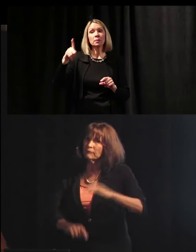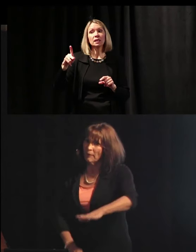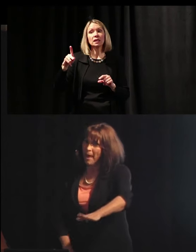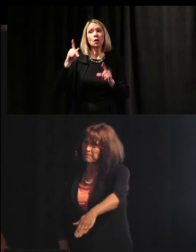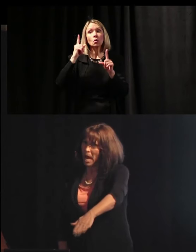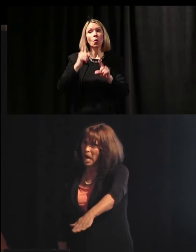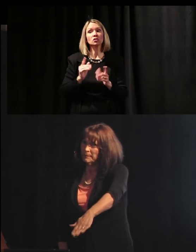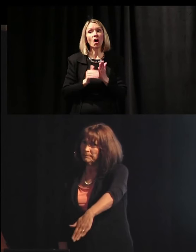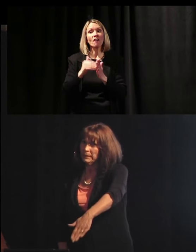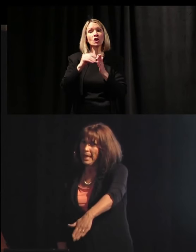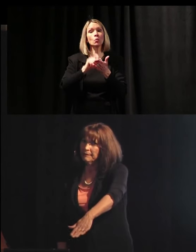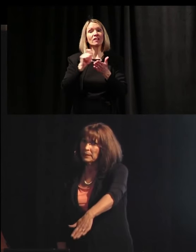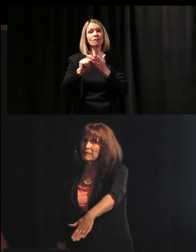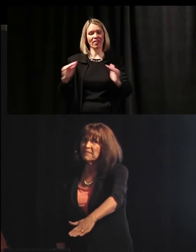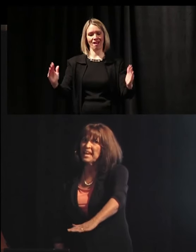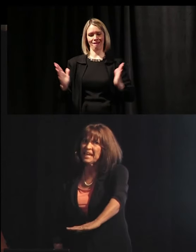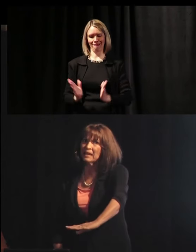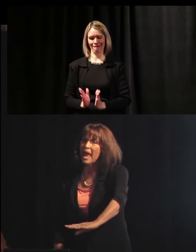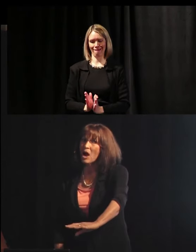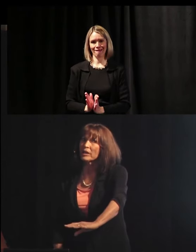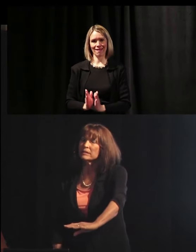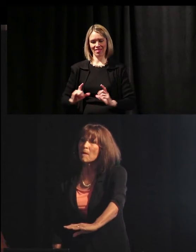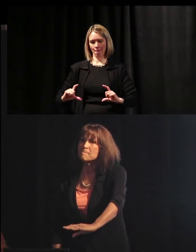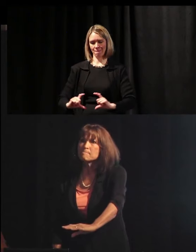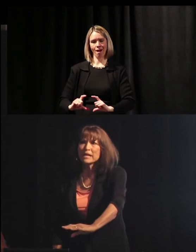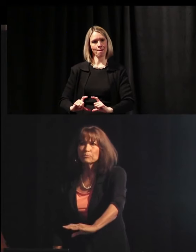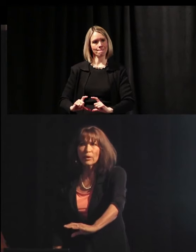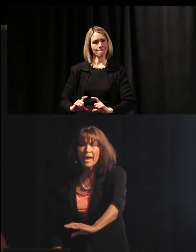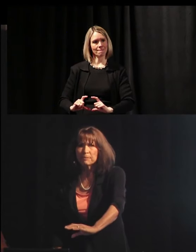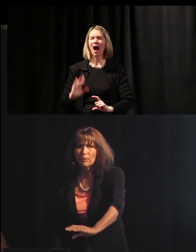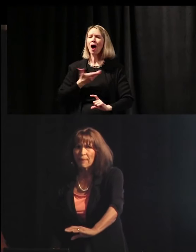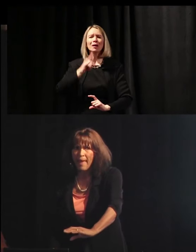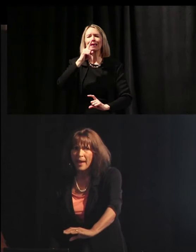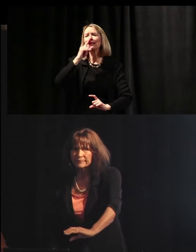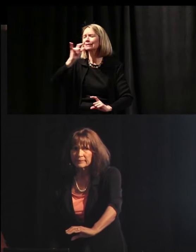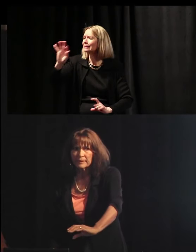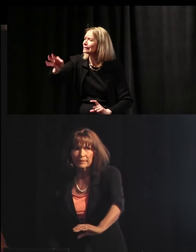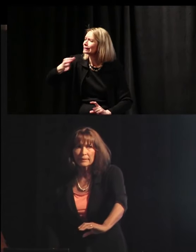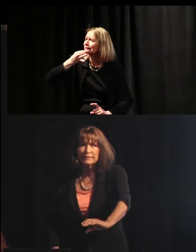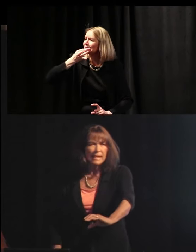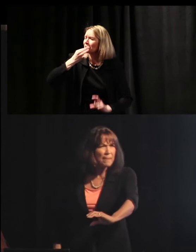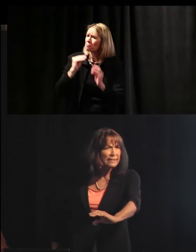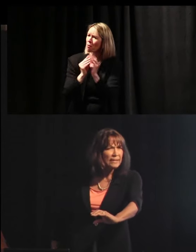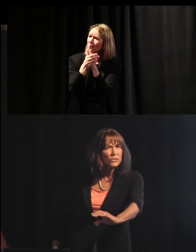are written to that bottom level of thinking, and our kids are much more capable than that.